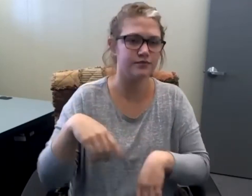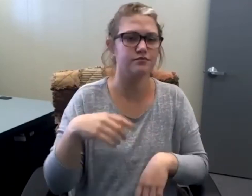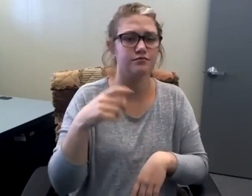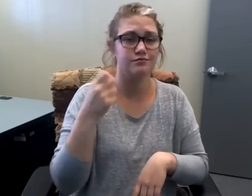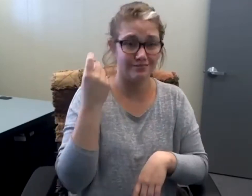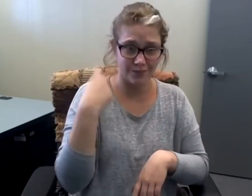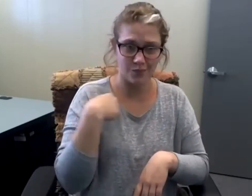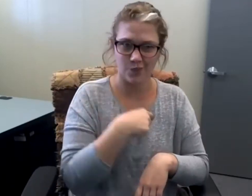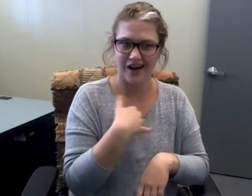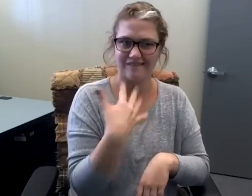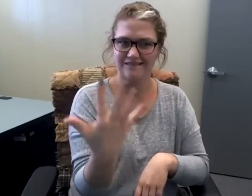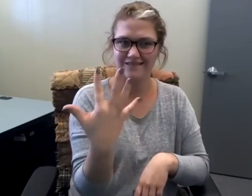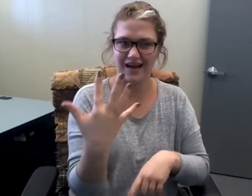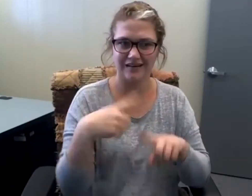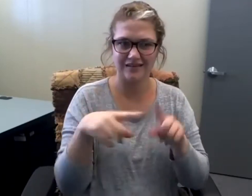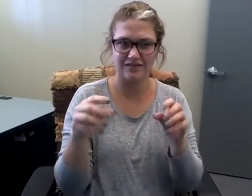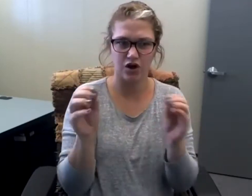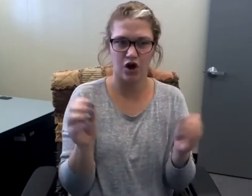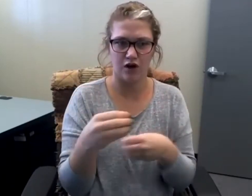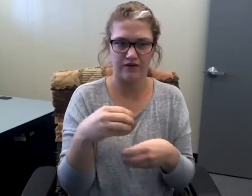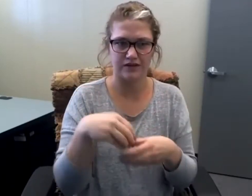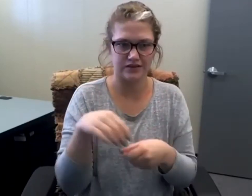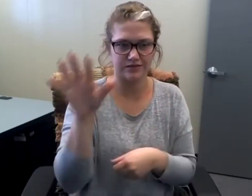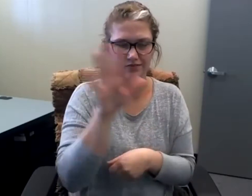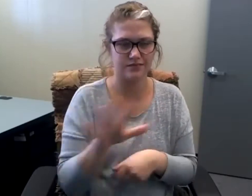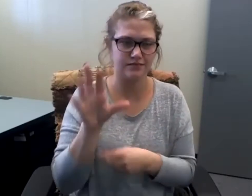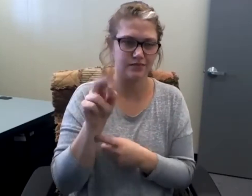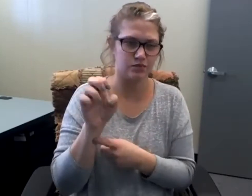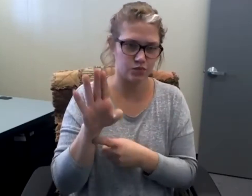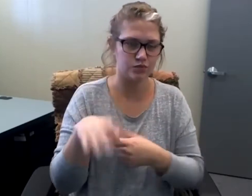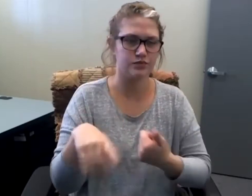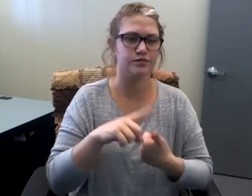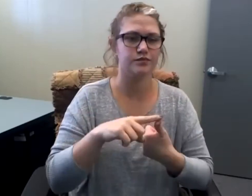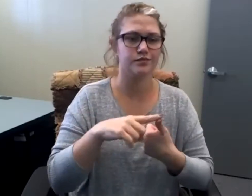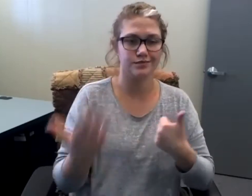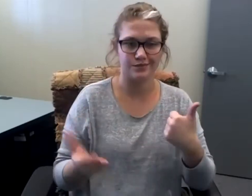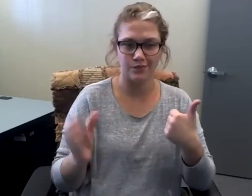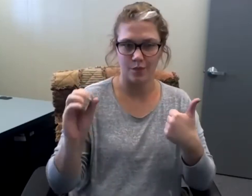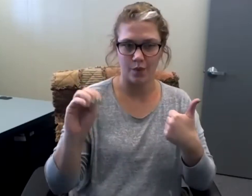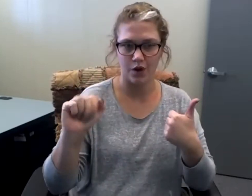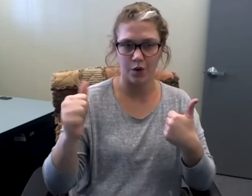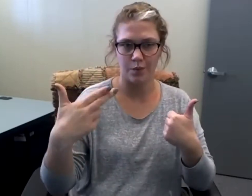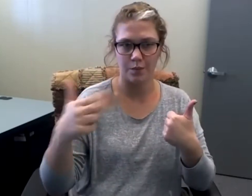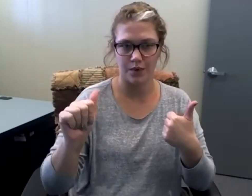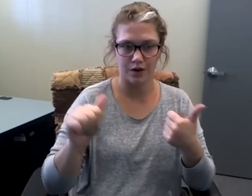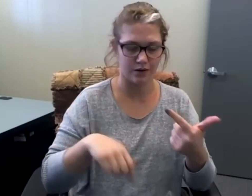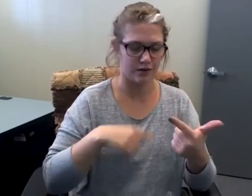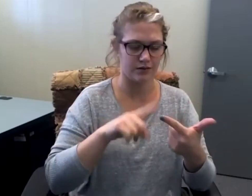the state of Nebraska. We have five different offices throughout Nebraska. One is here in